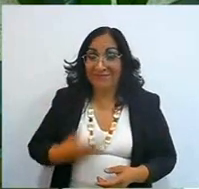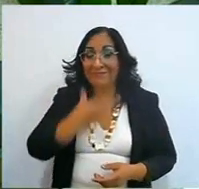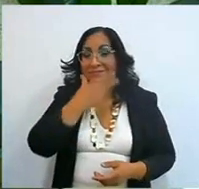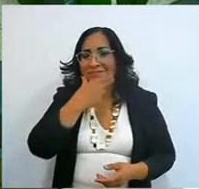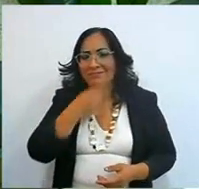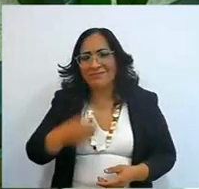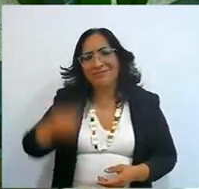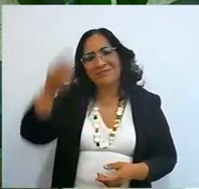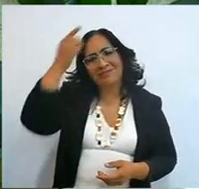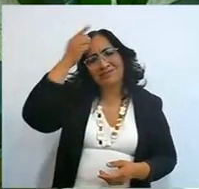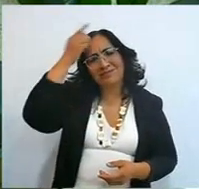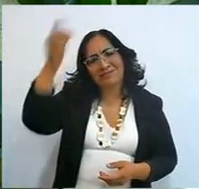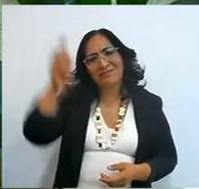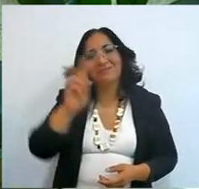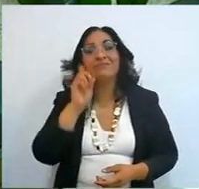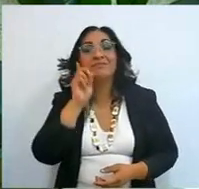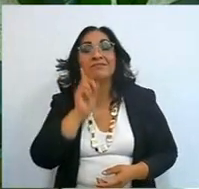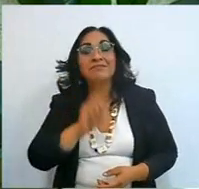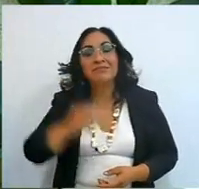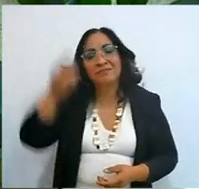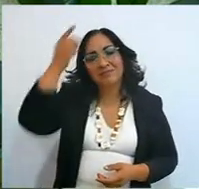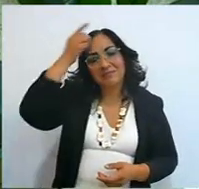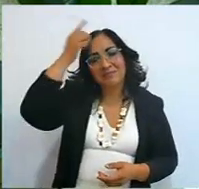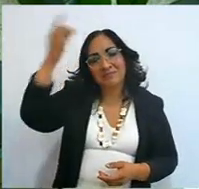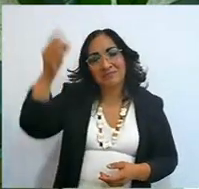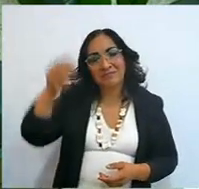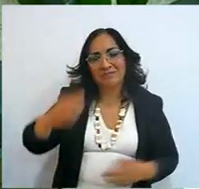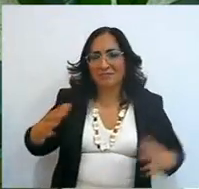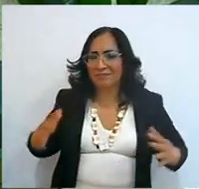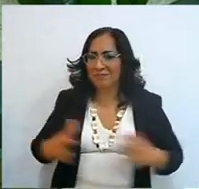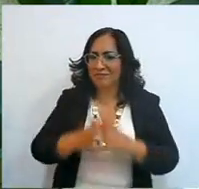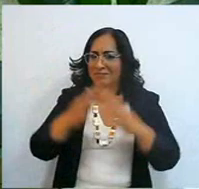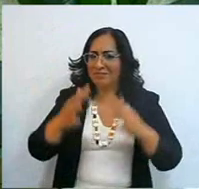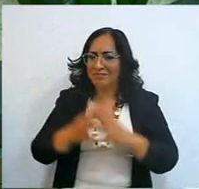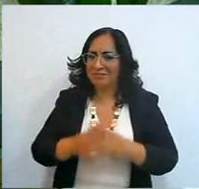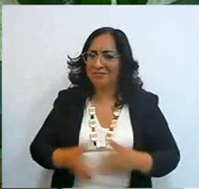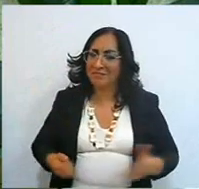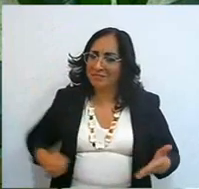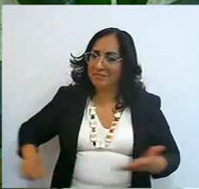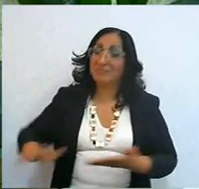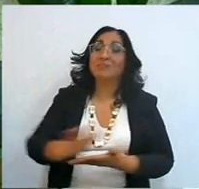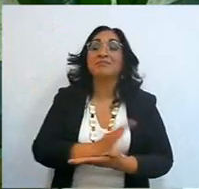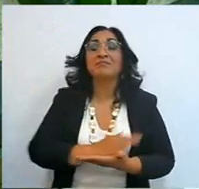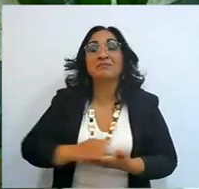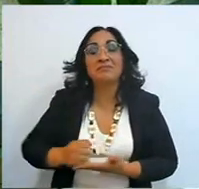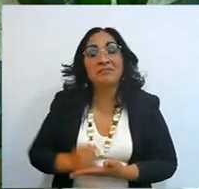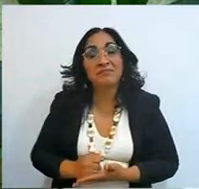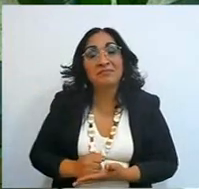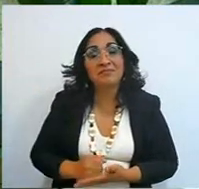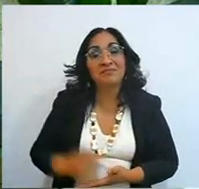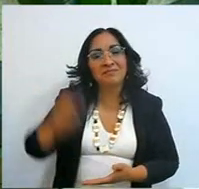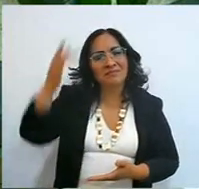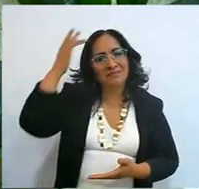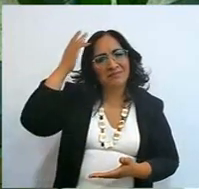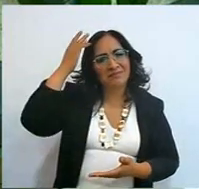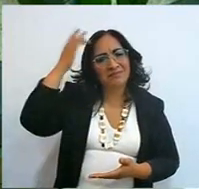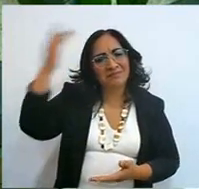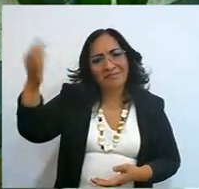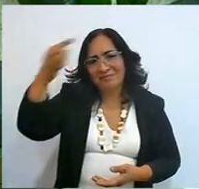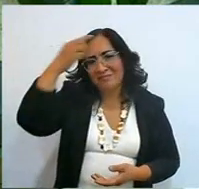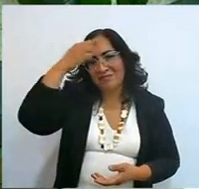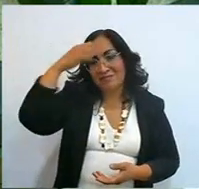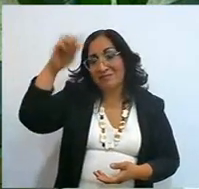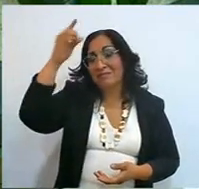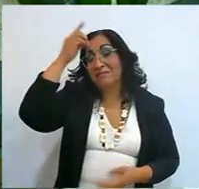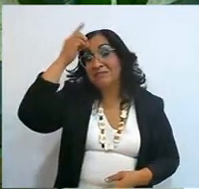warrior, victorious, holy to God set apart for him by him, and for him,